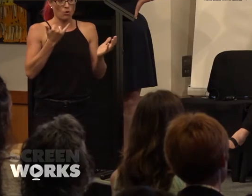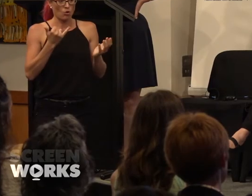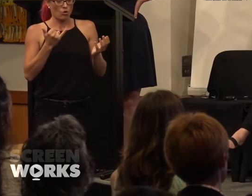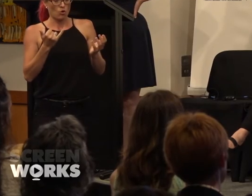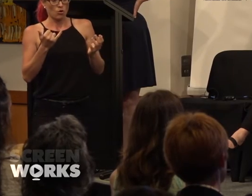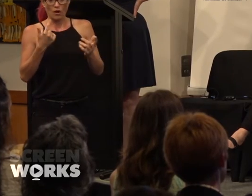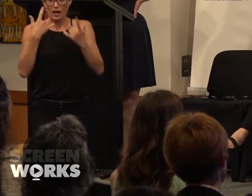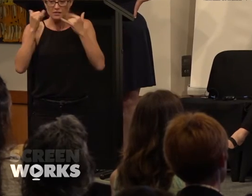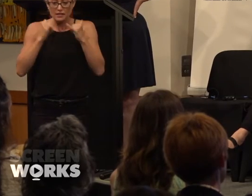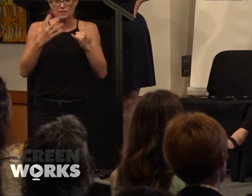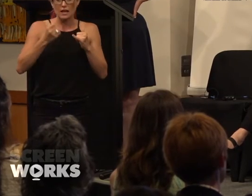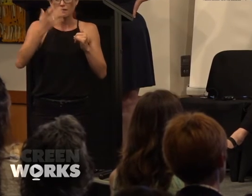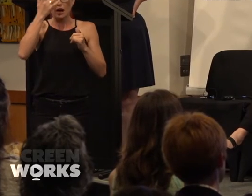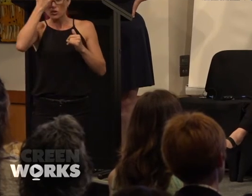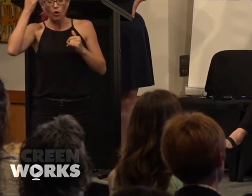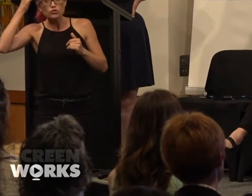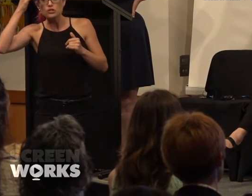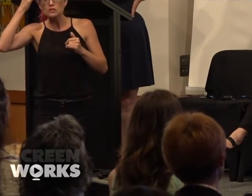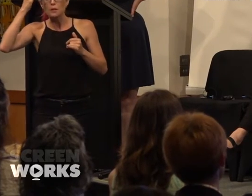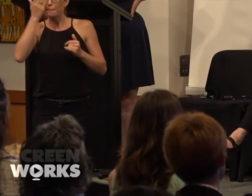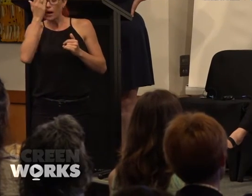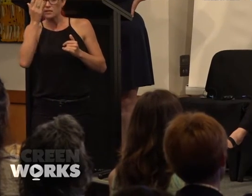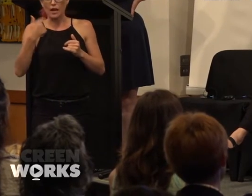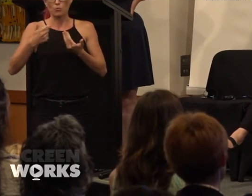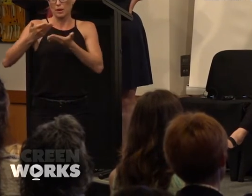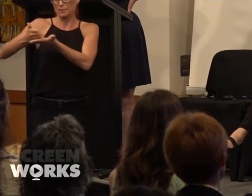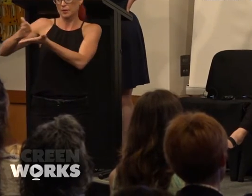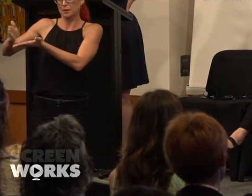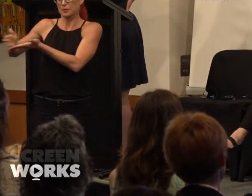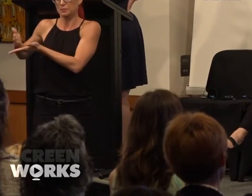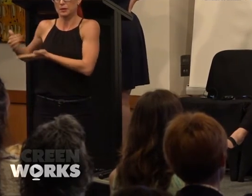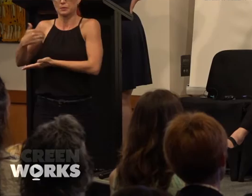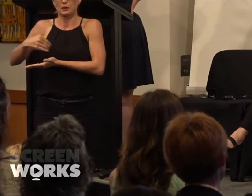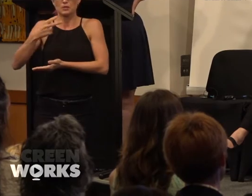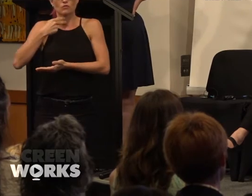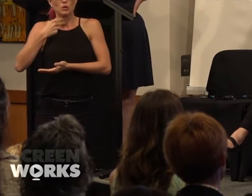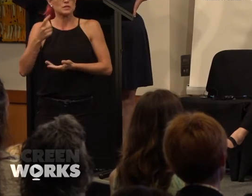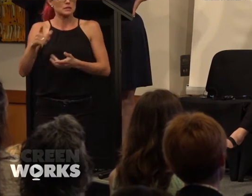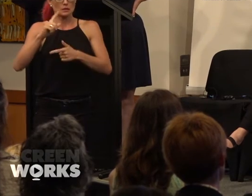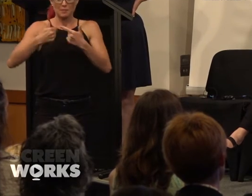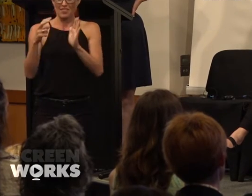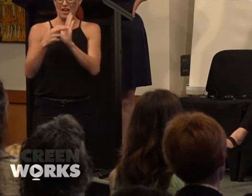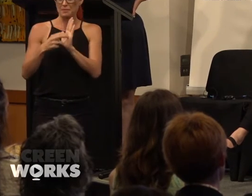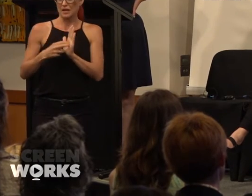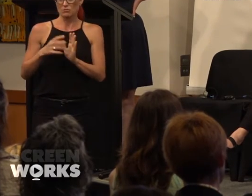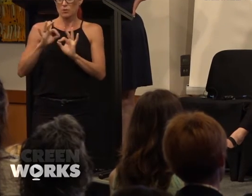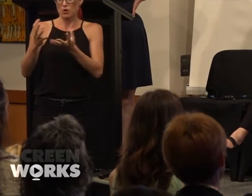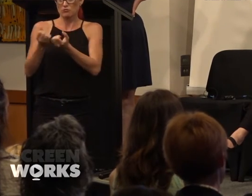assessors got unconscious bias? Or are we just marginalizing women's voices? And it was about the applications, we weren't getting enough applications